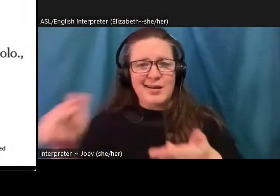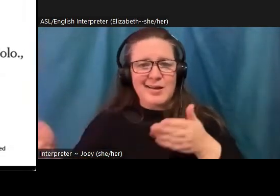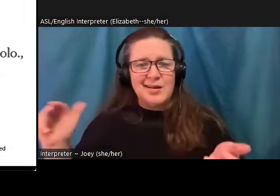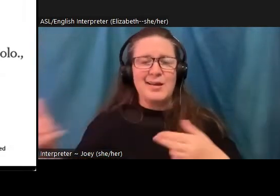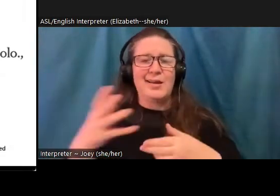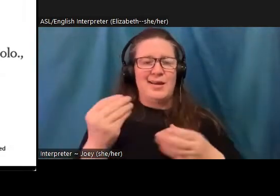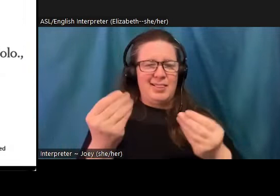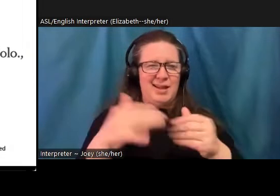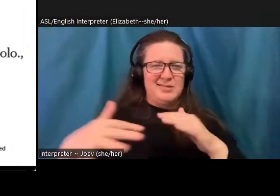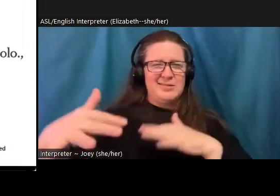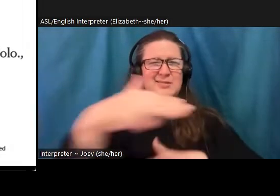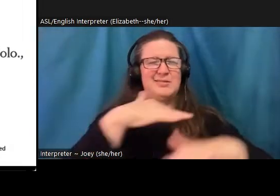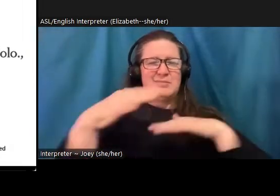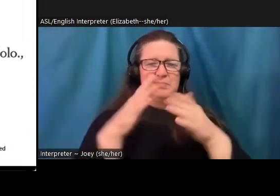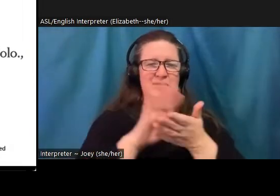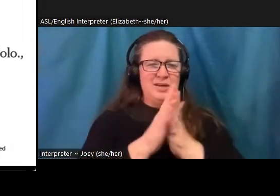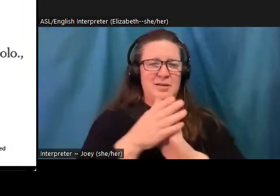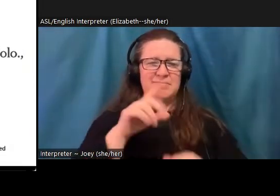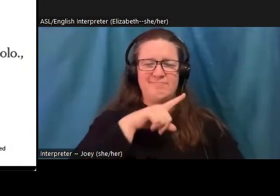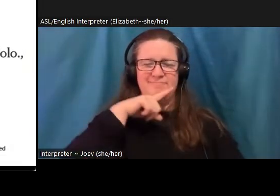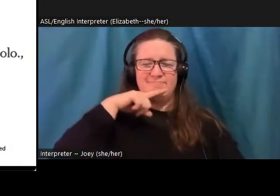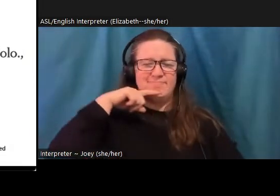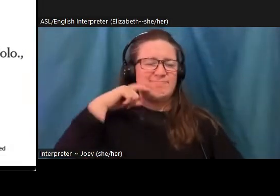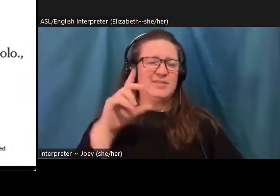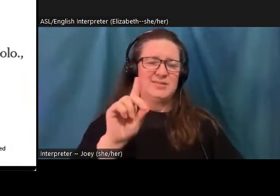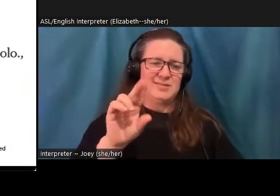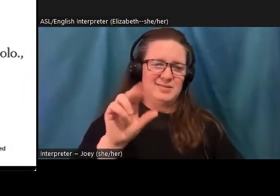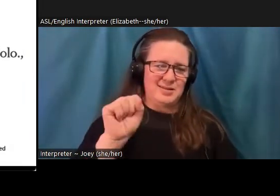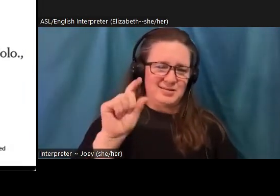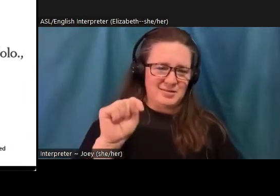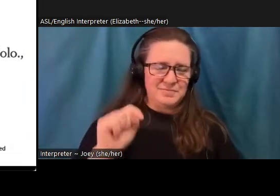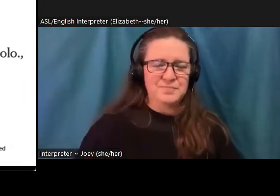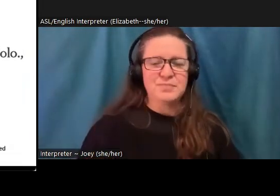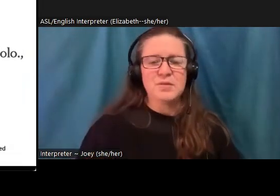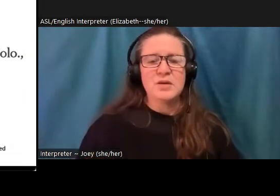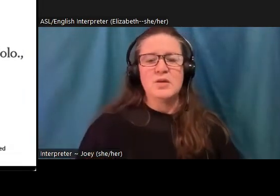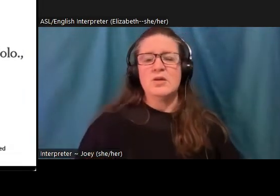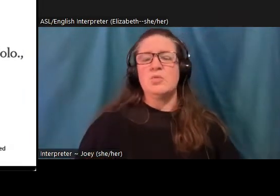aftermath of hurricanes. A couple of years ago, the governor of the Virgin Islands actually declared a mental